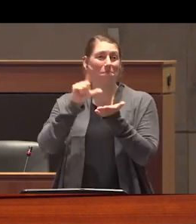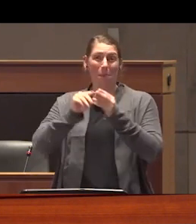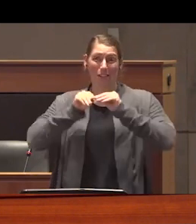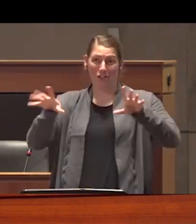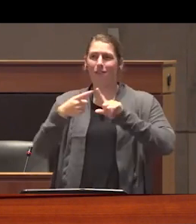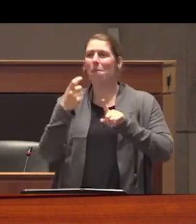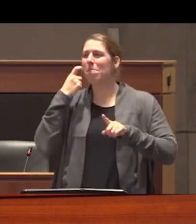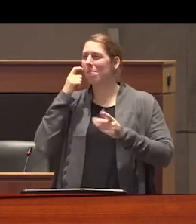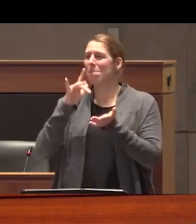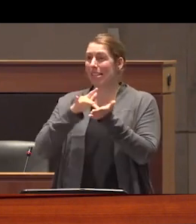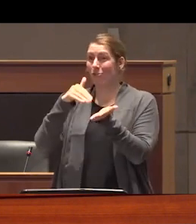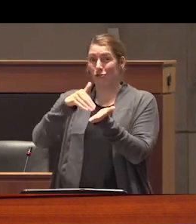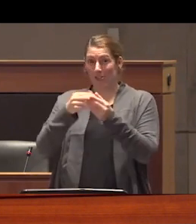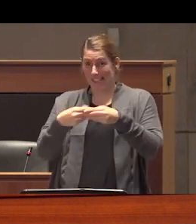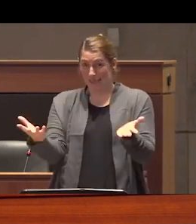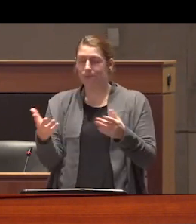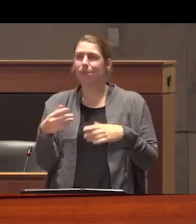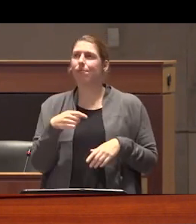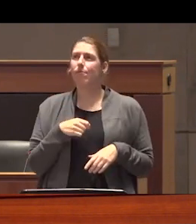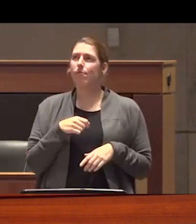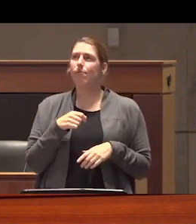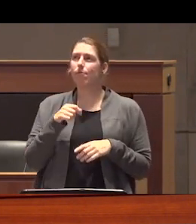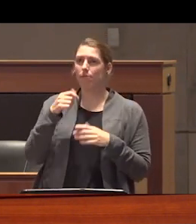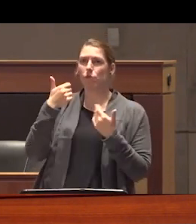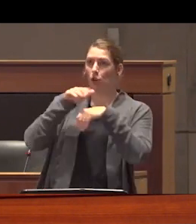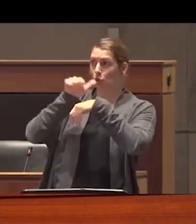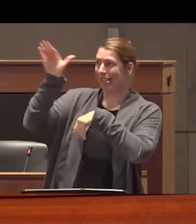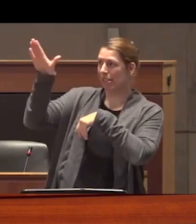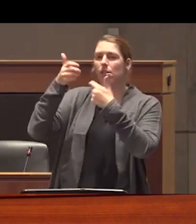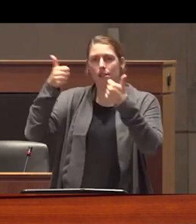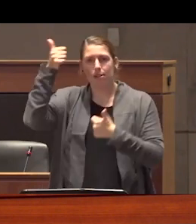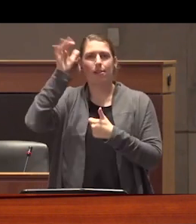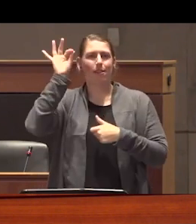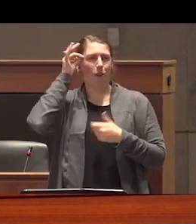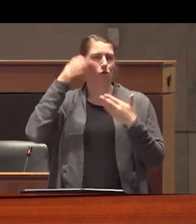of addiction medicine physicians directed at the federal minister of mental health and addictions